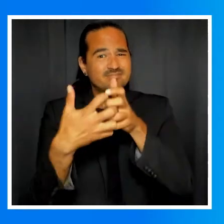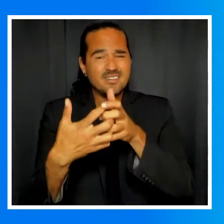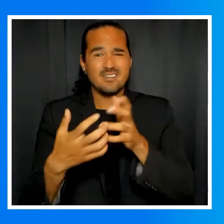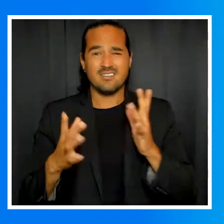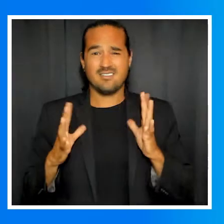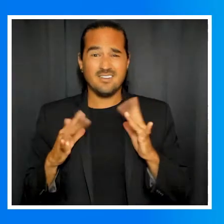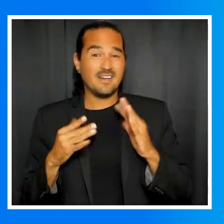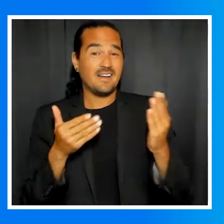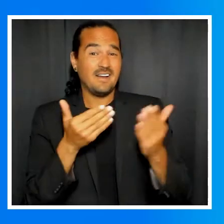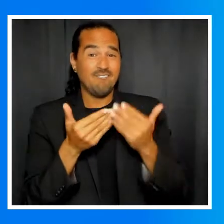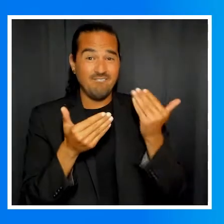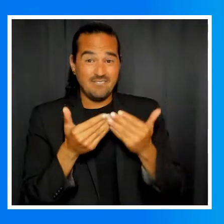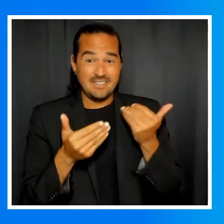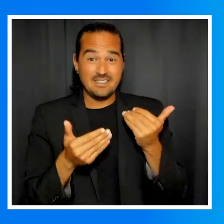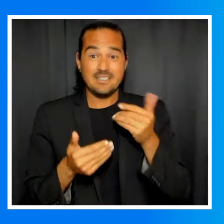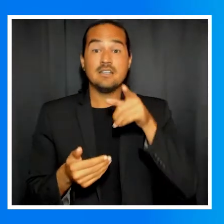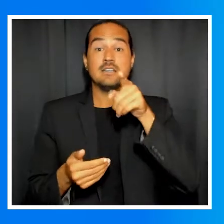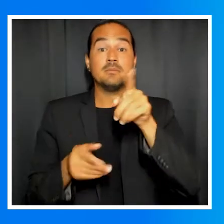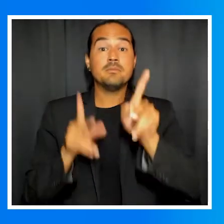It’s easy and convenient.